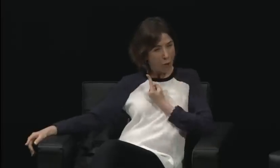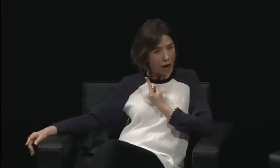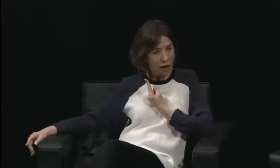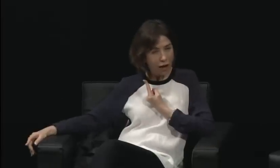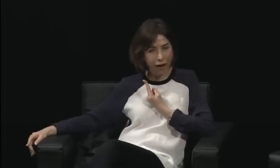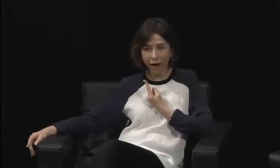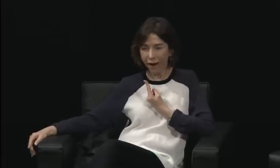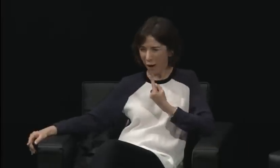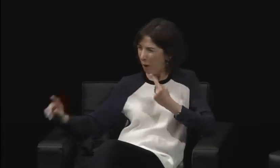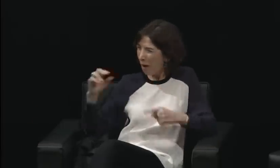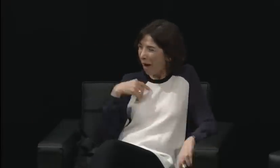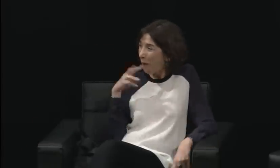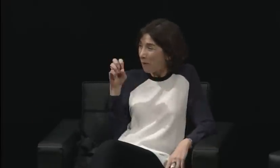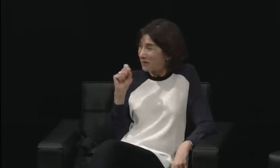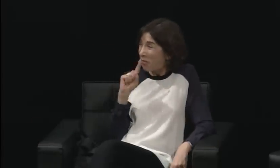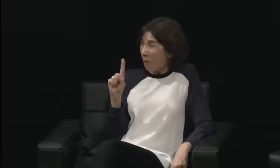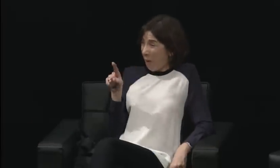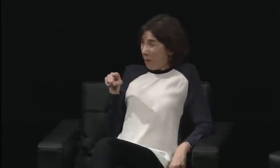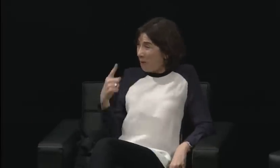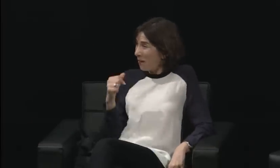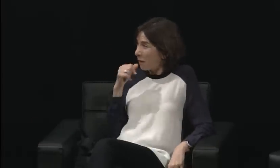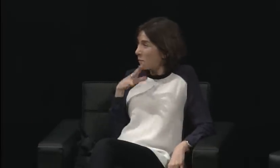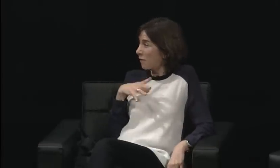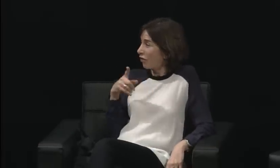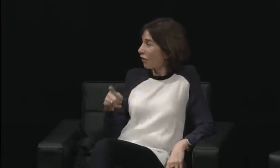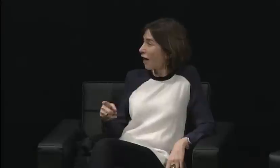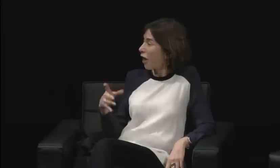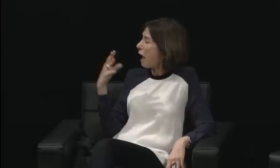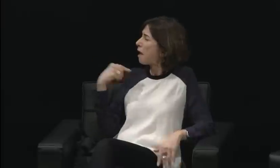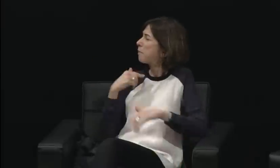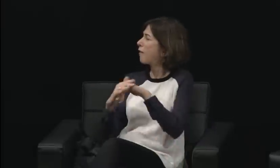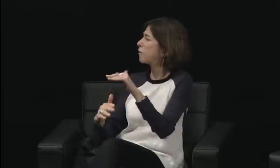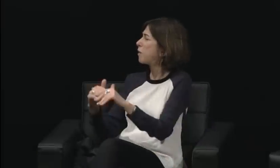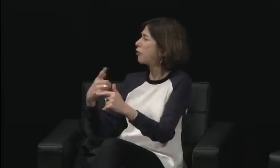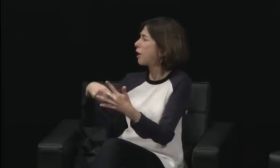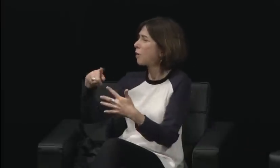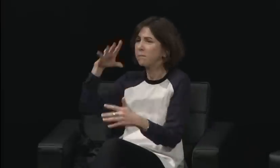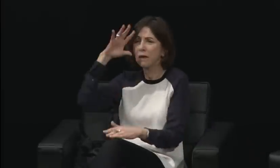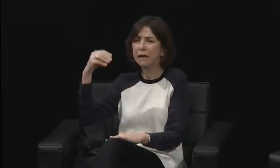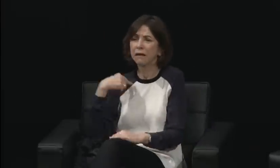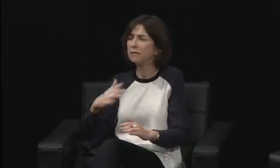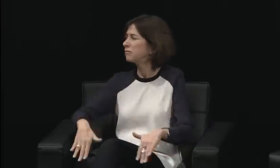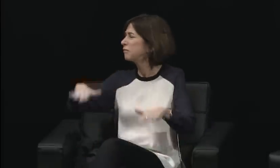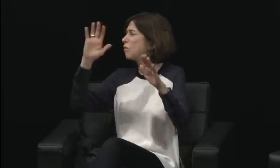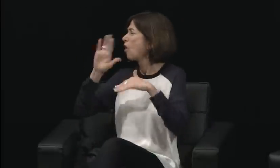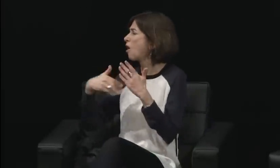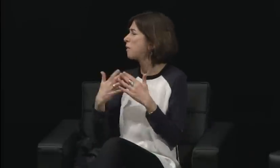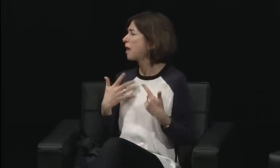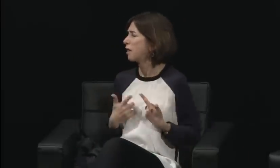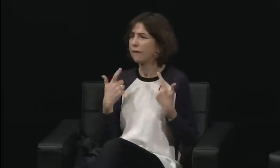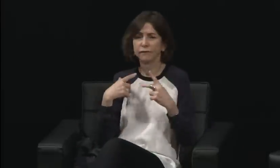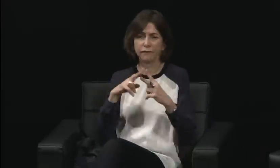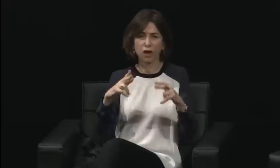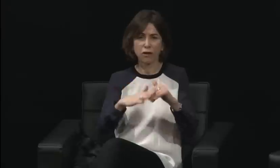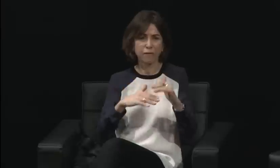And the final vote was telling us that we had won, I was actually at the hotel at that moment,